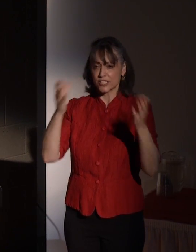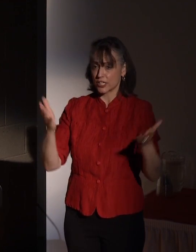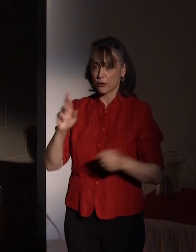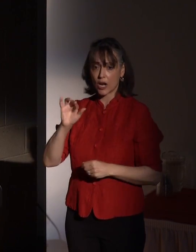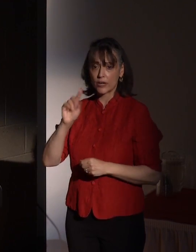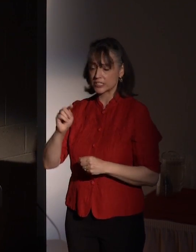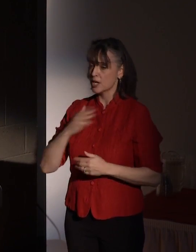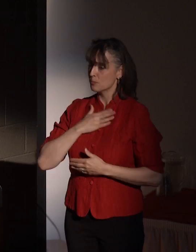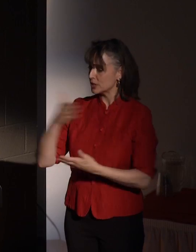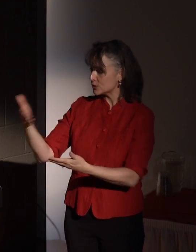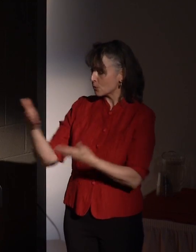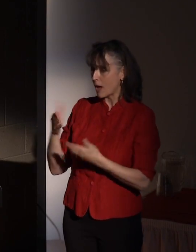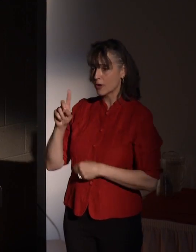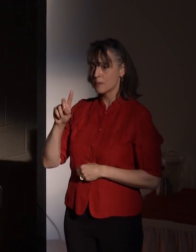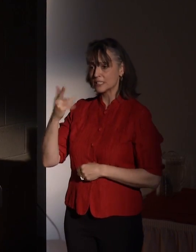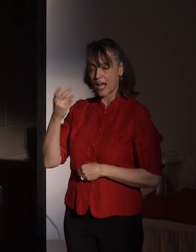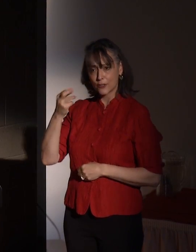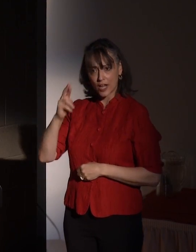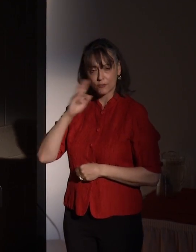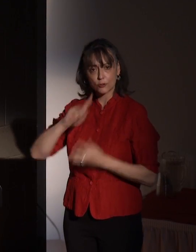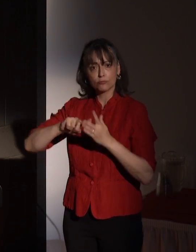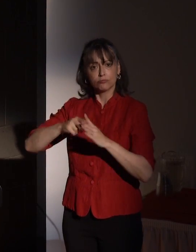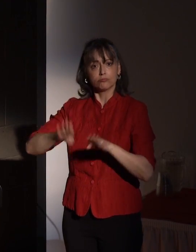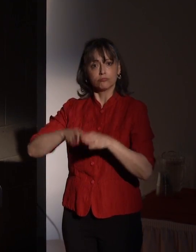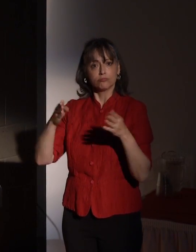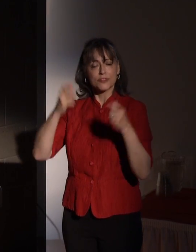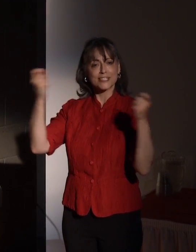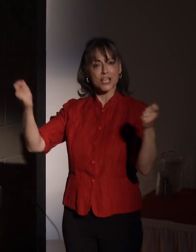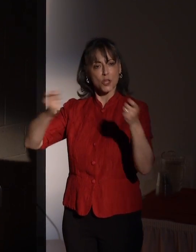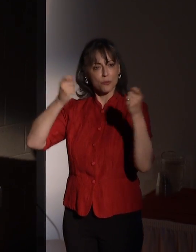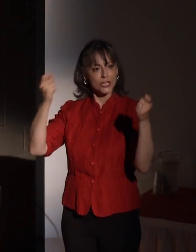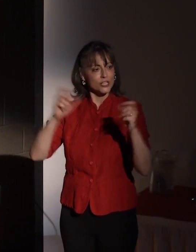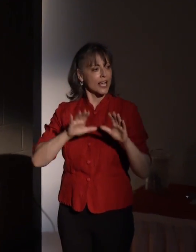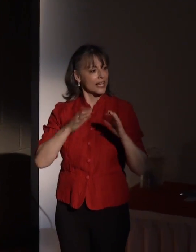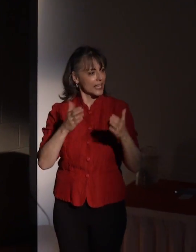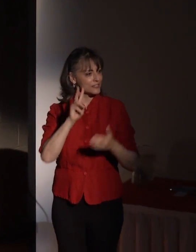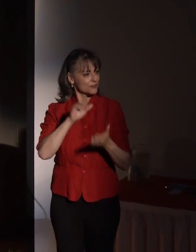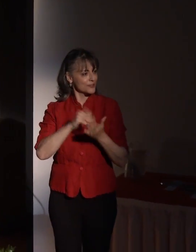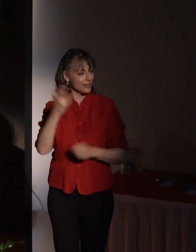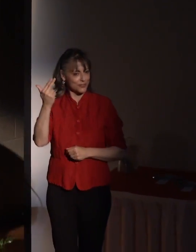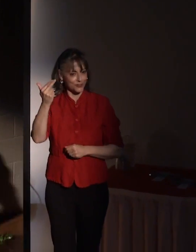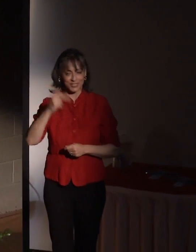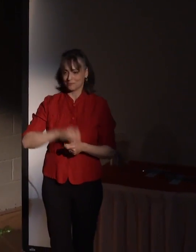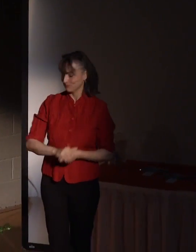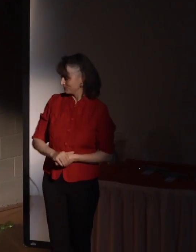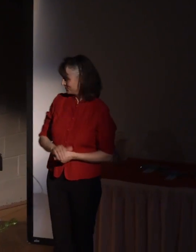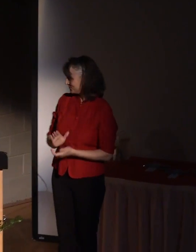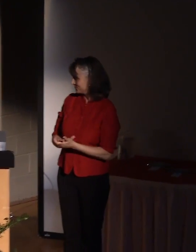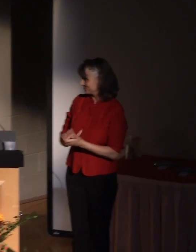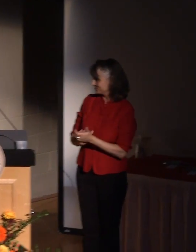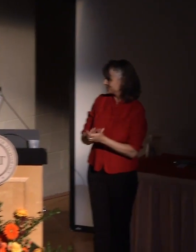Please welcome Dr. Haefner to begin our celebration of the class of 2013. Jeremy?